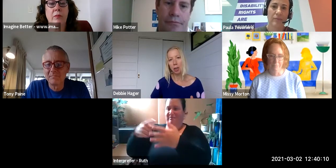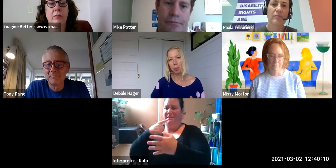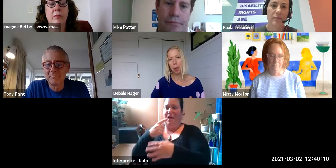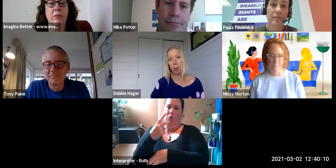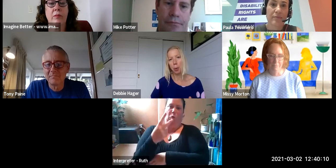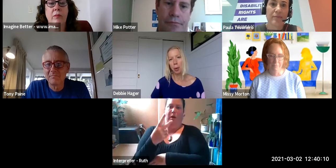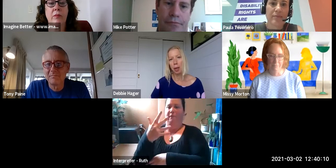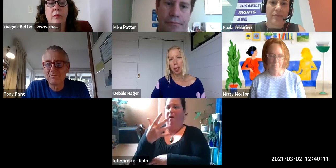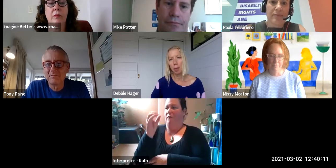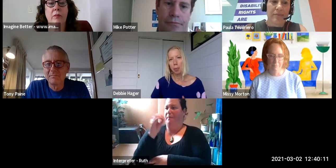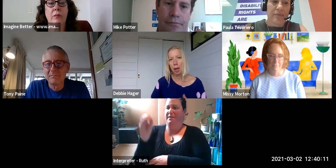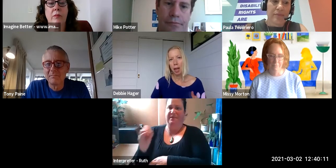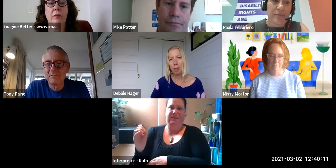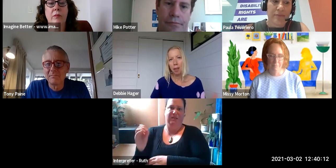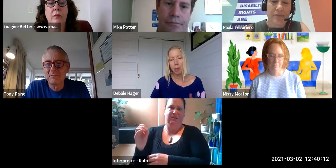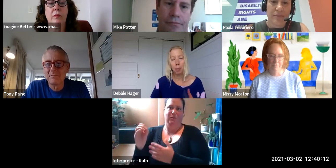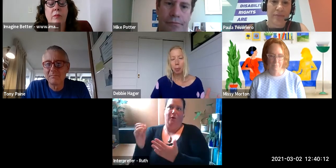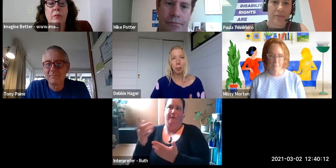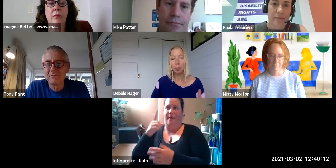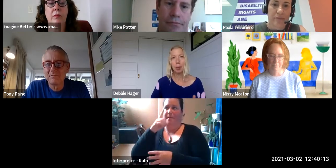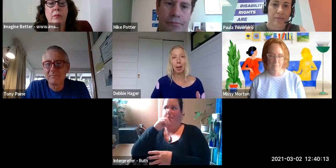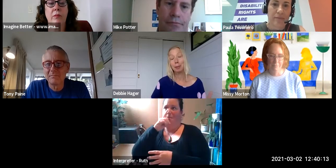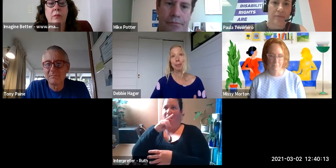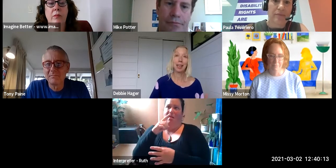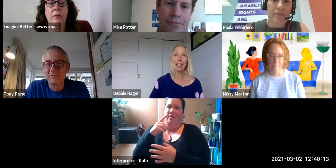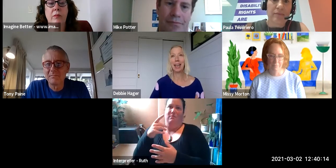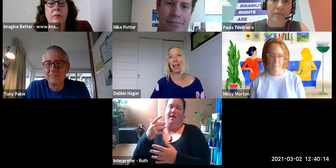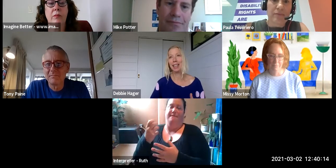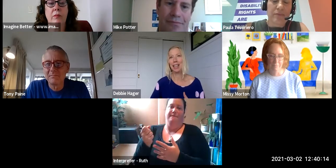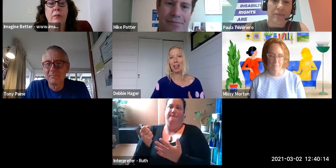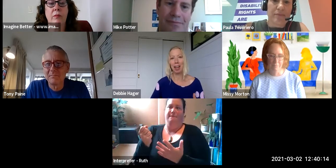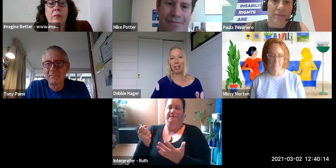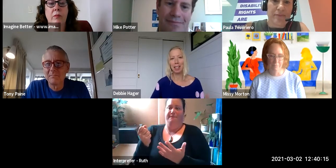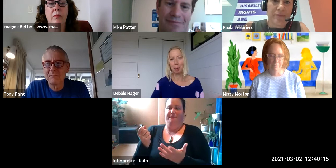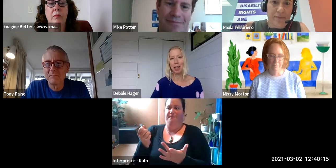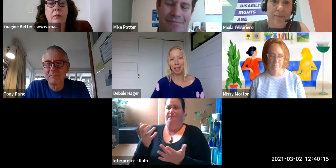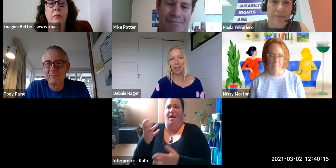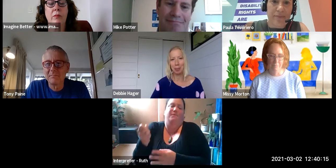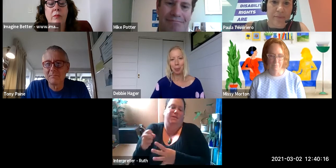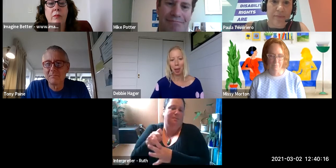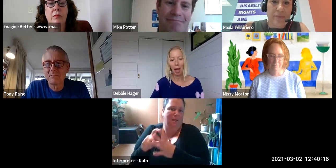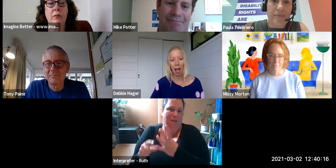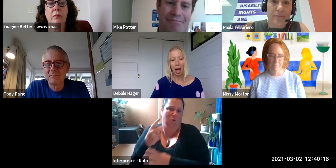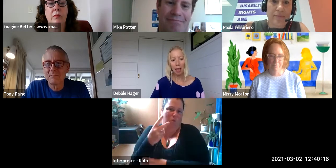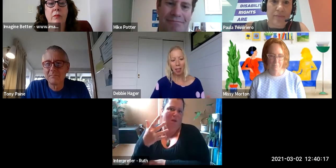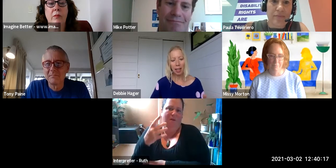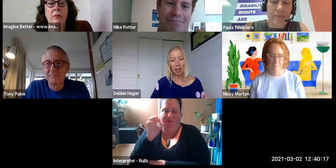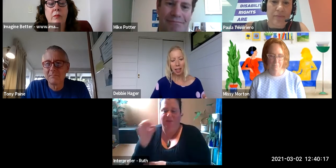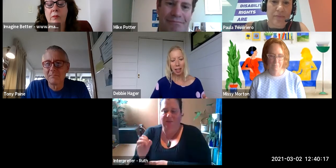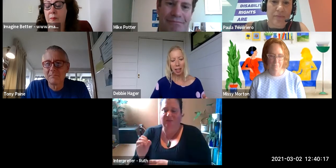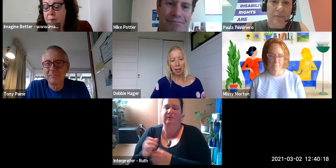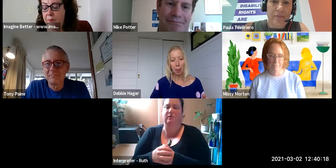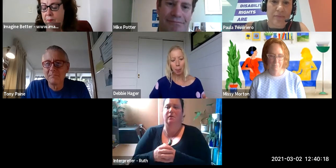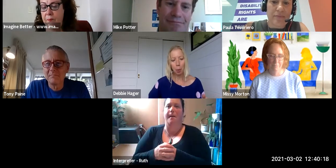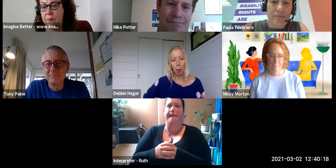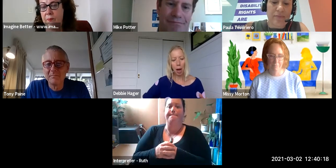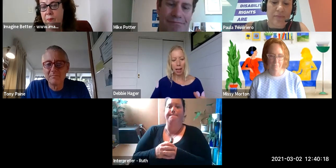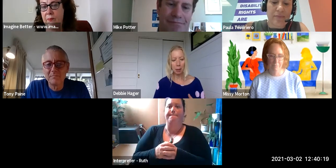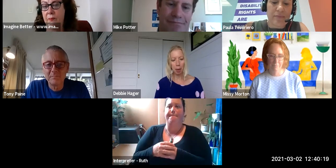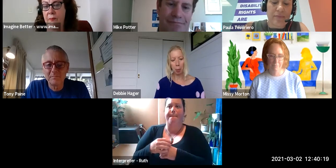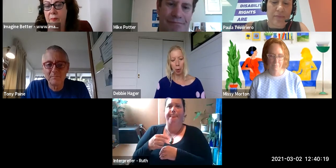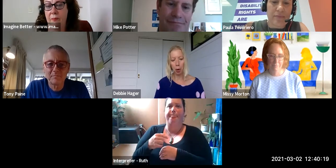of structural level ableism that exists and these barriers that are put in place.